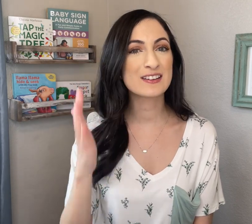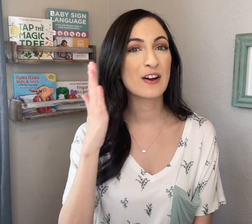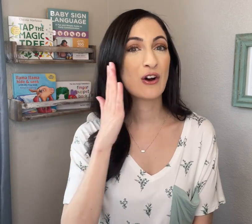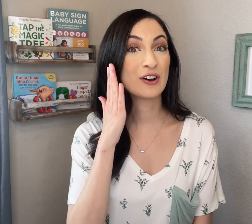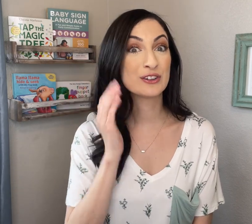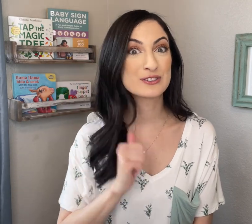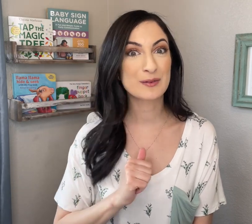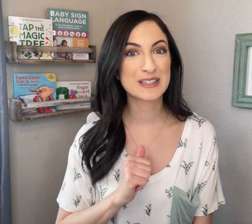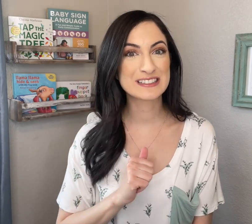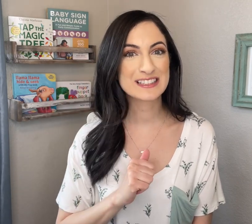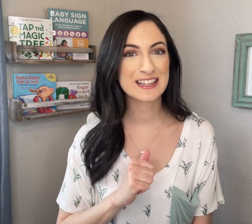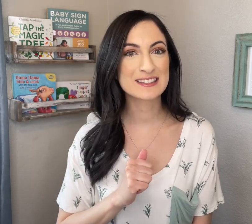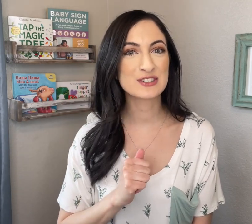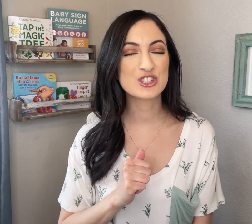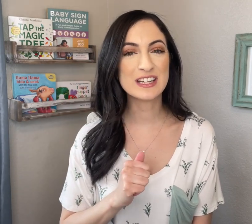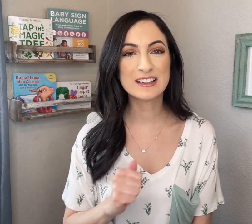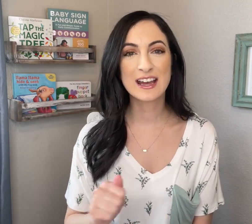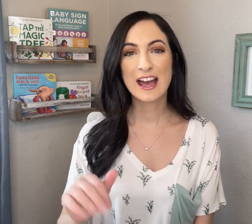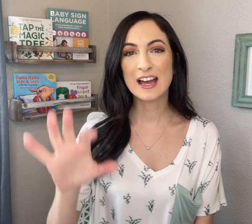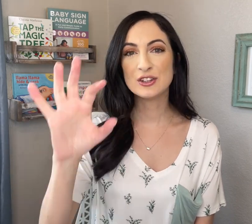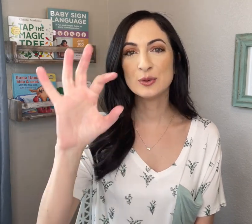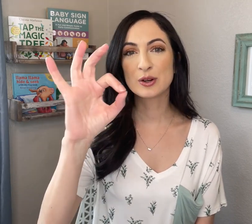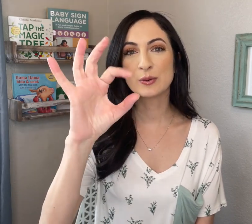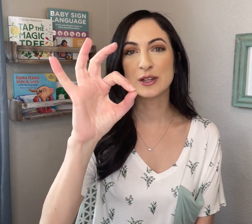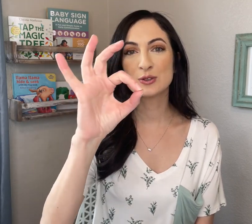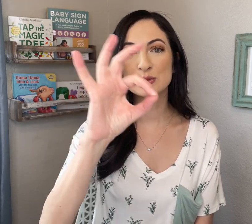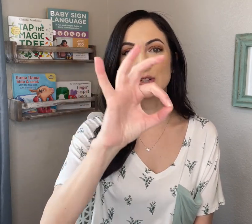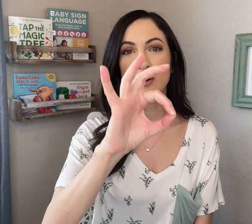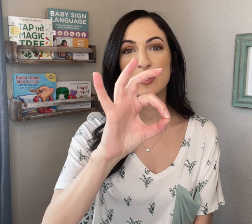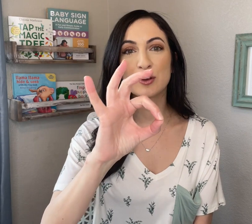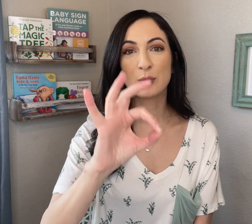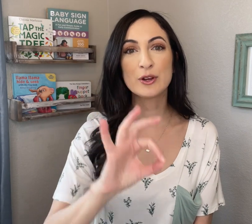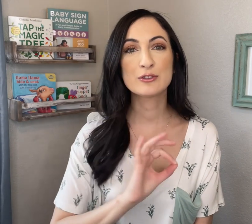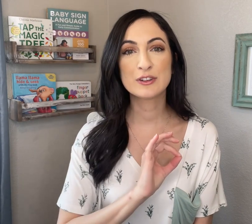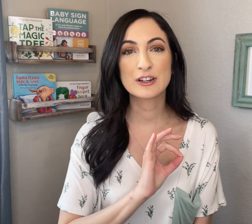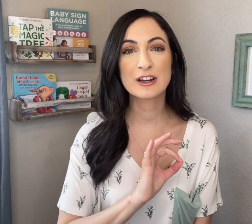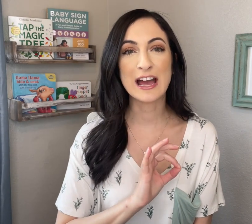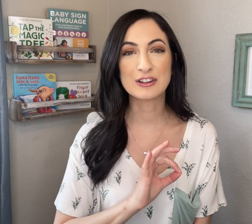on your dominant side's cheek, and you are going to start with your pointer finger and